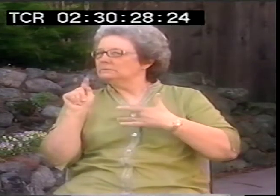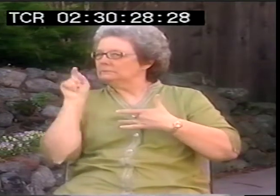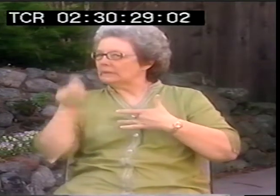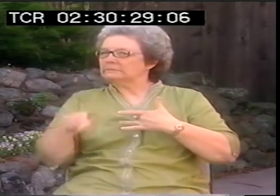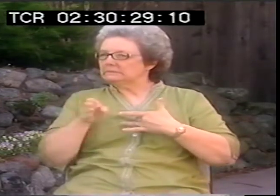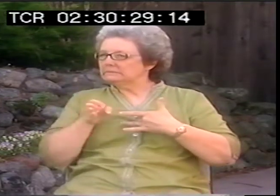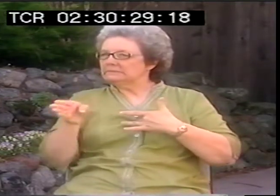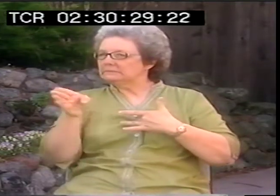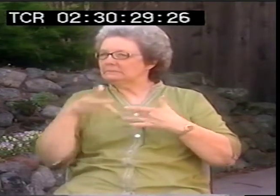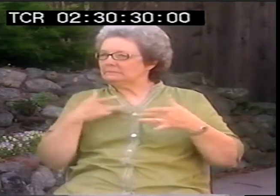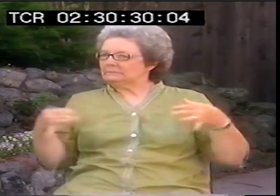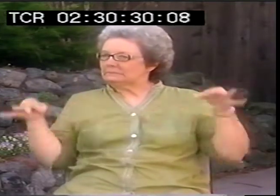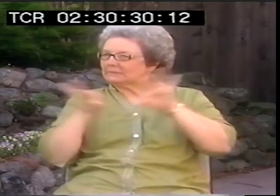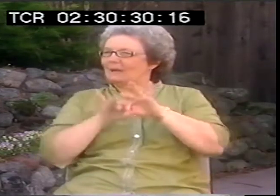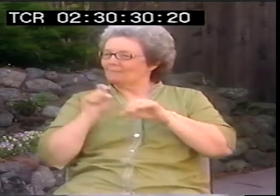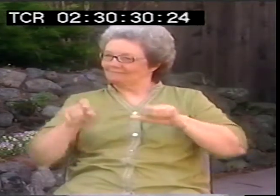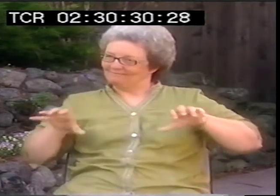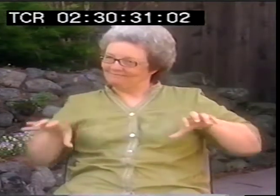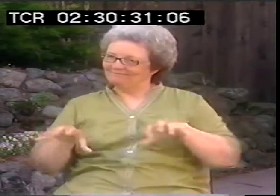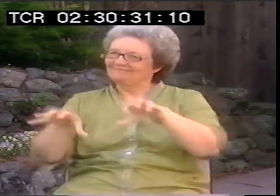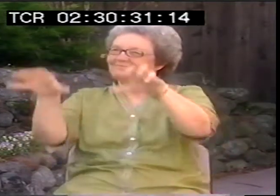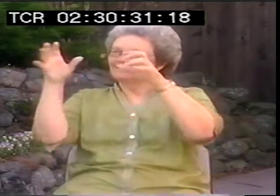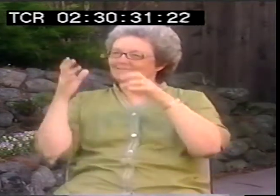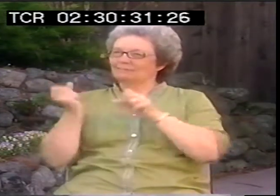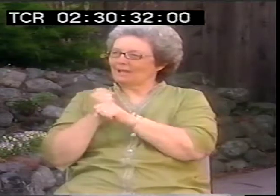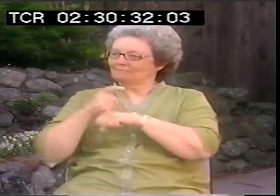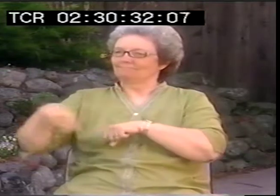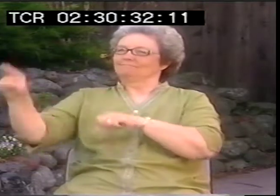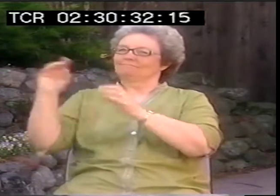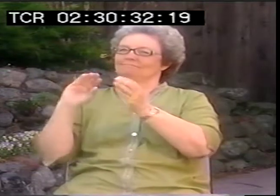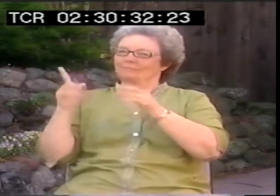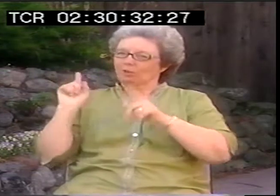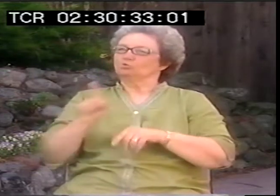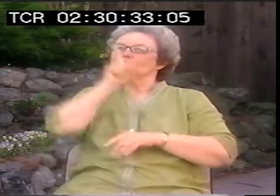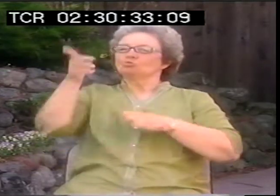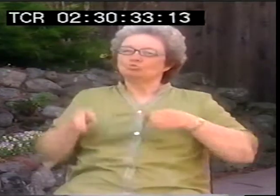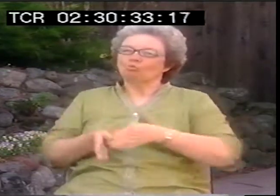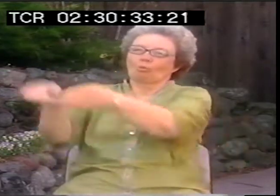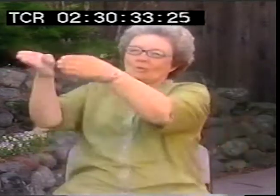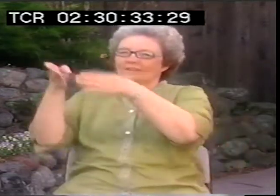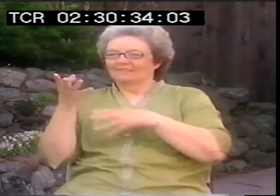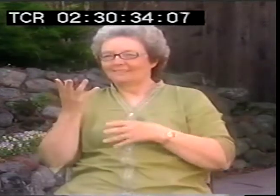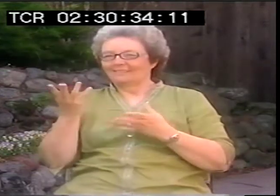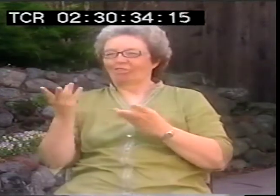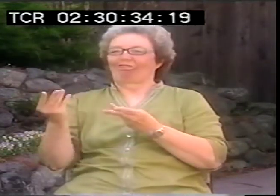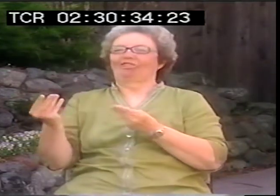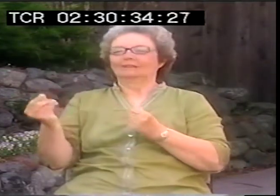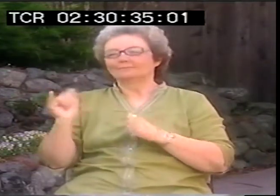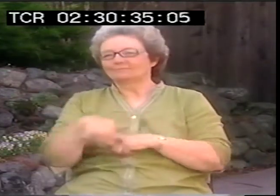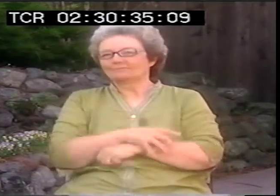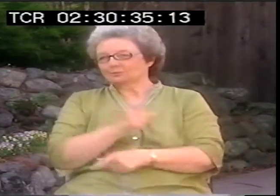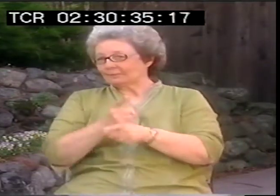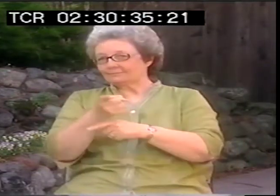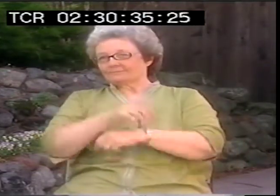But if we go that way, it's really important that we're active along the way and that we find that is the true road. You're right.